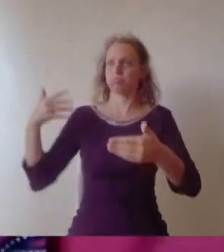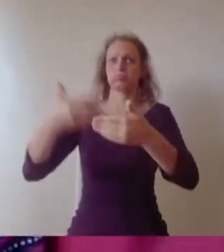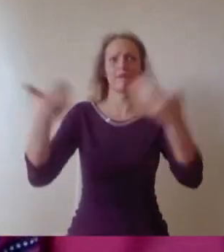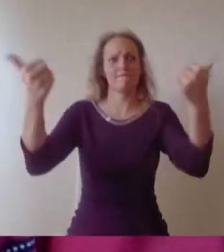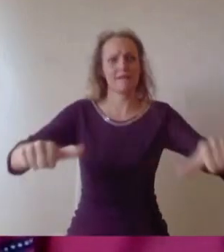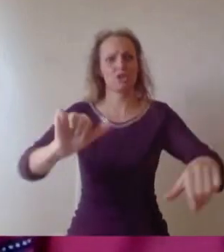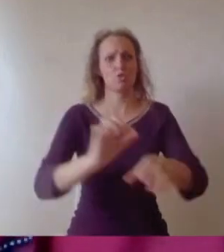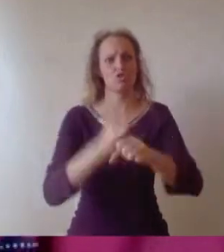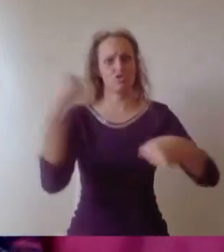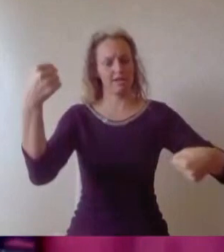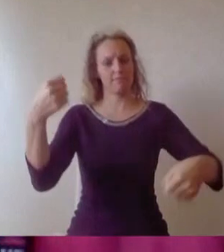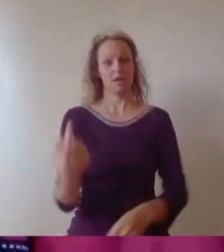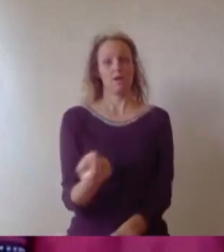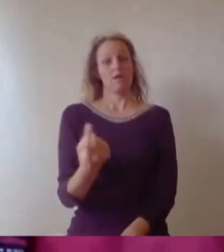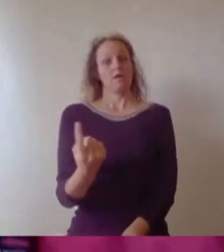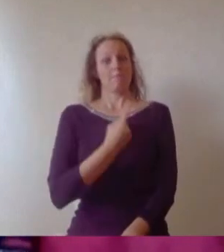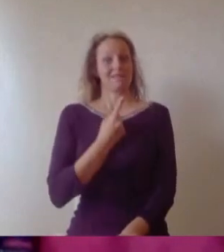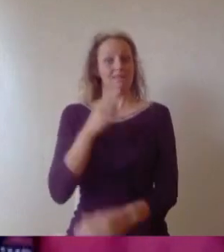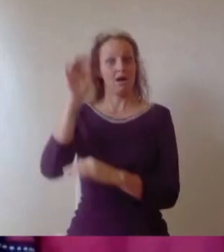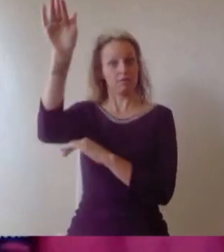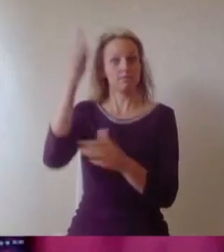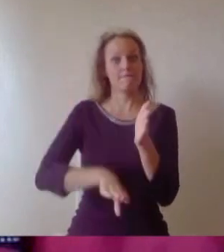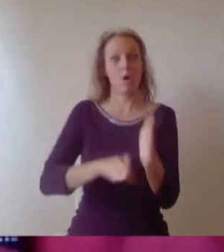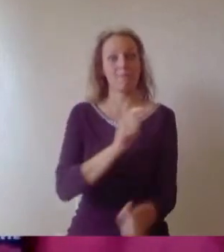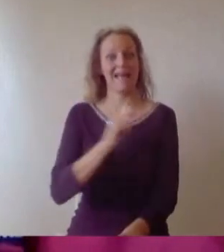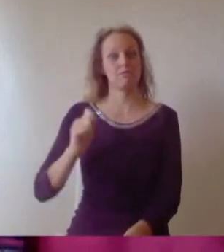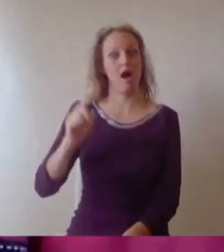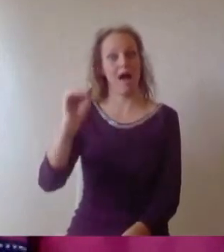Mechanical Engineering just a little fun fact - hakuna matata - the